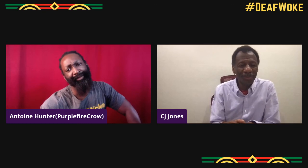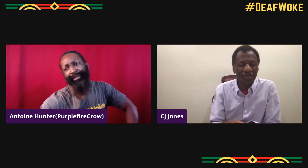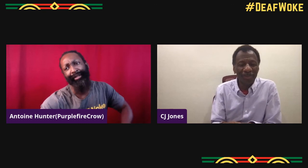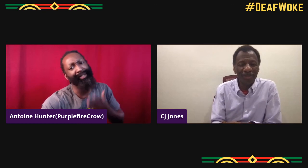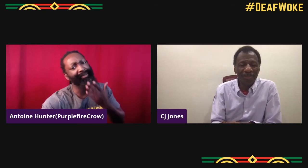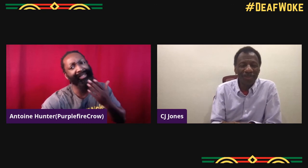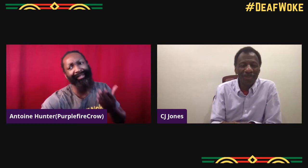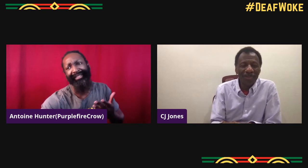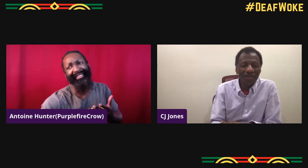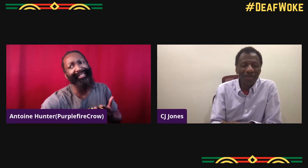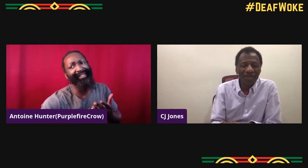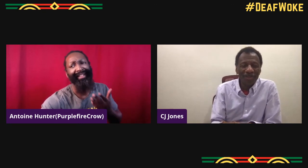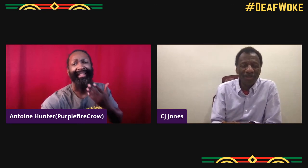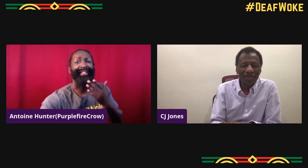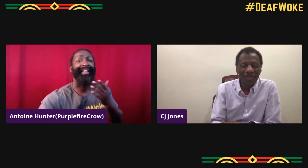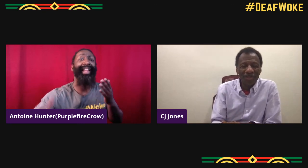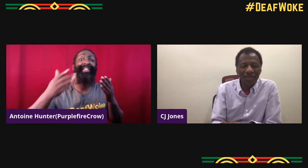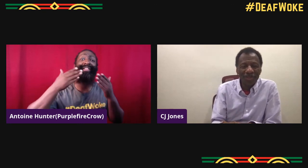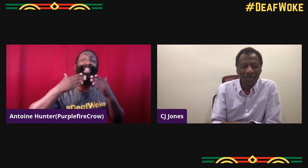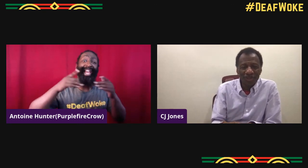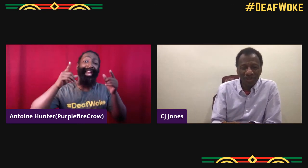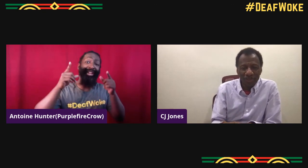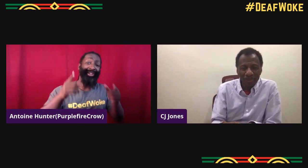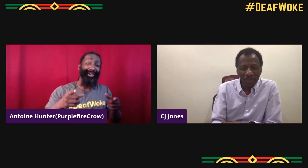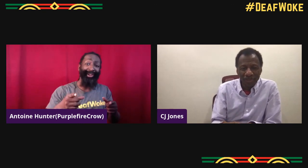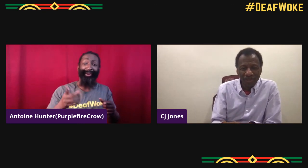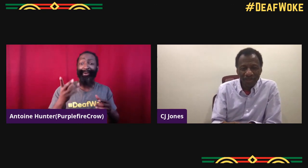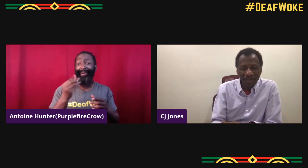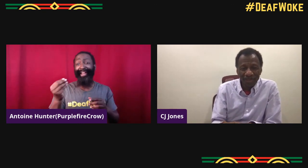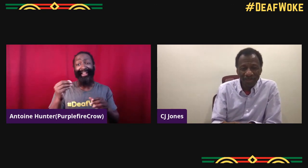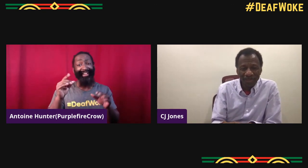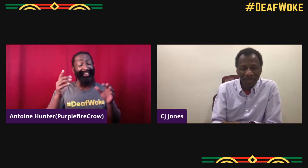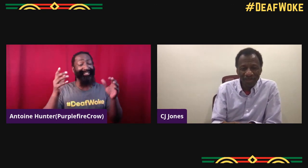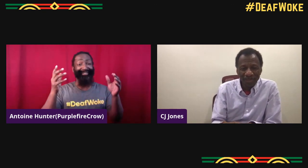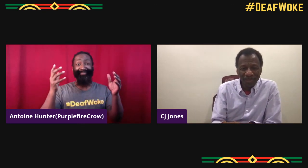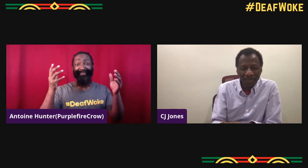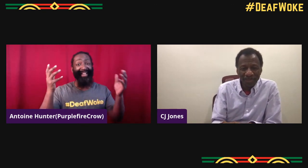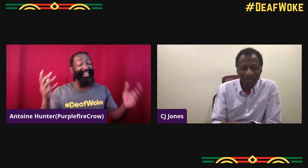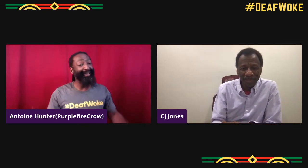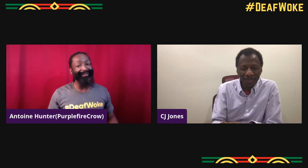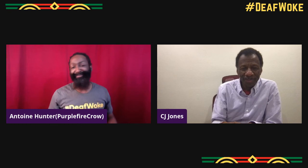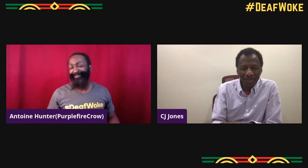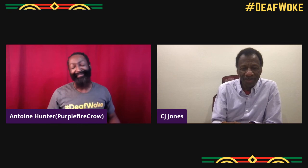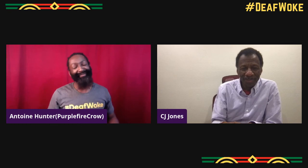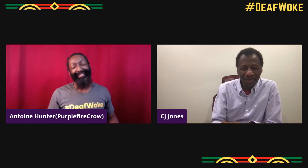and thank you for having the diversity of people. Thank you, thank you and